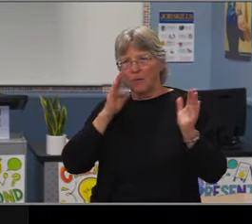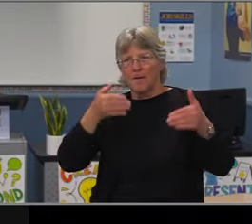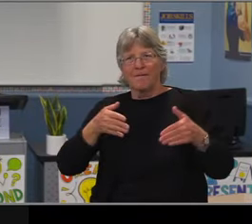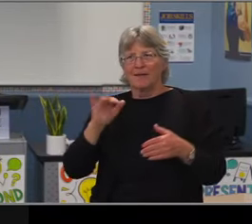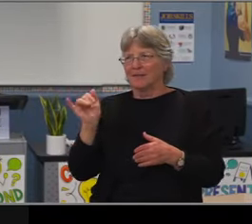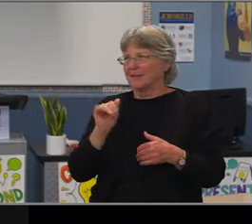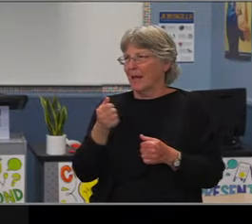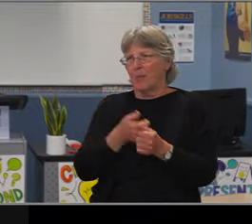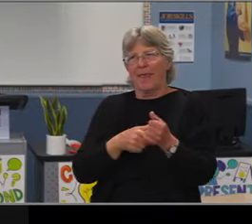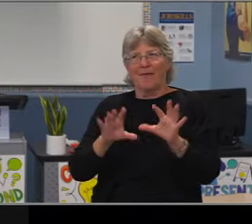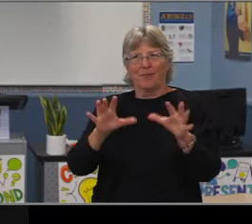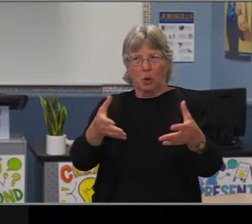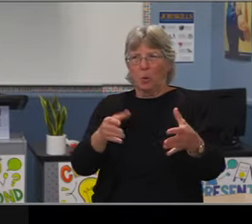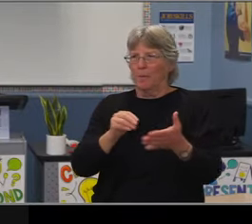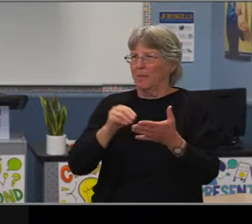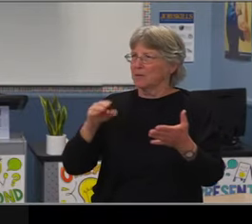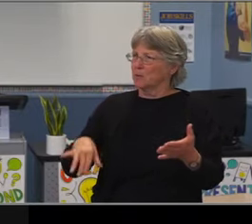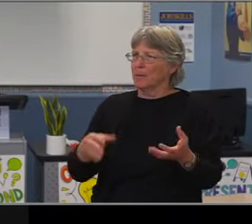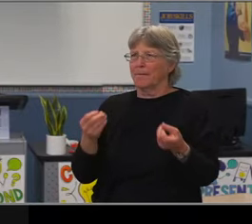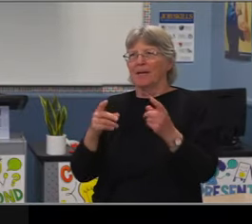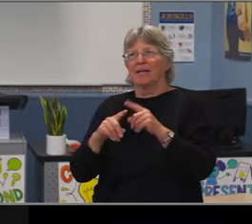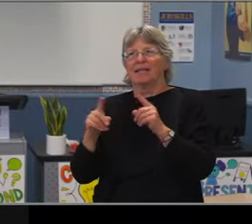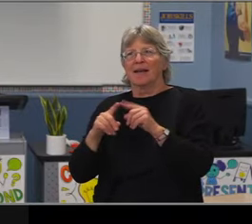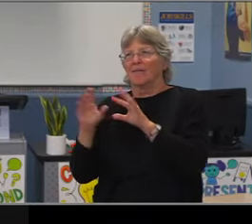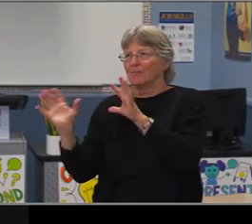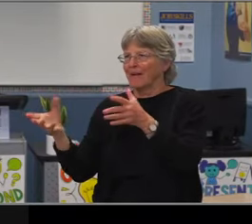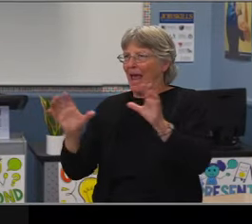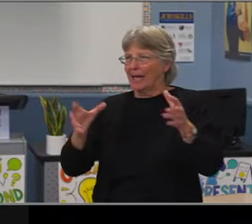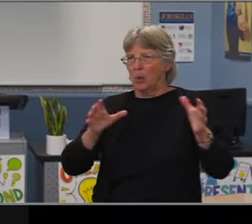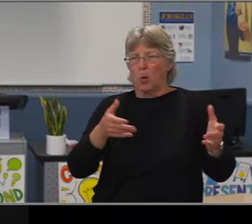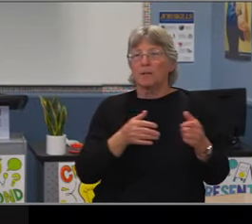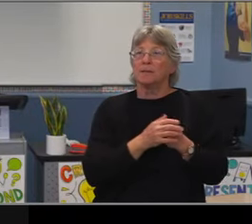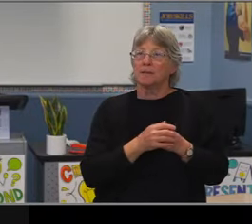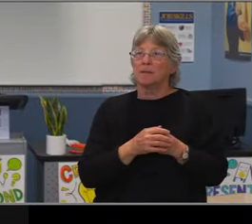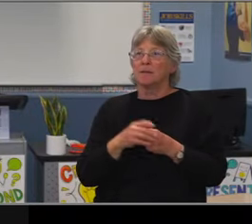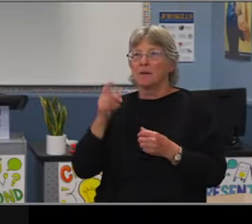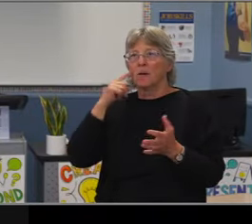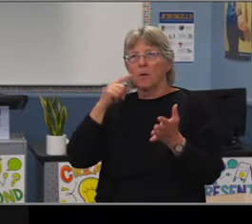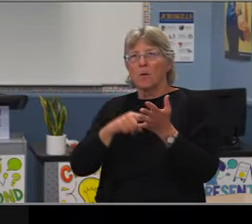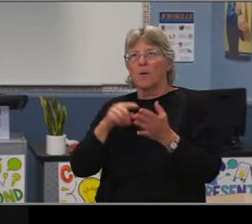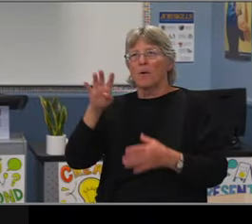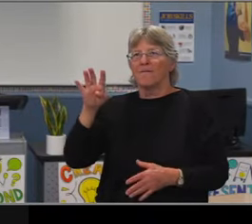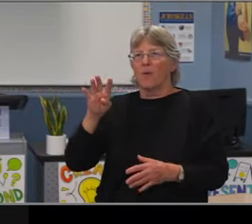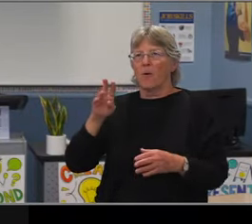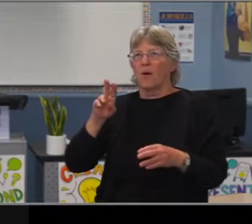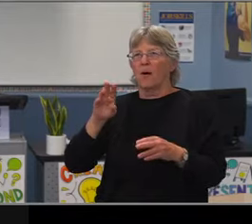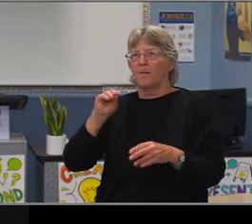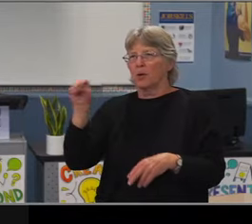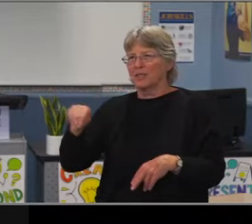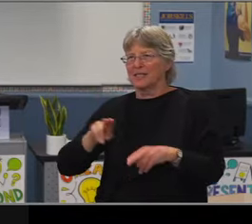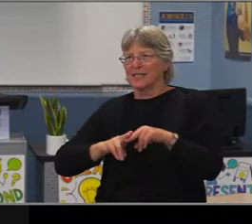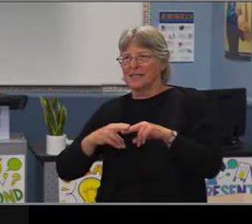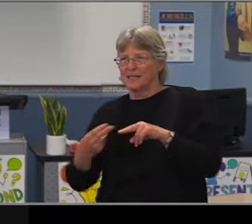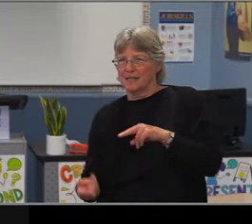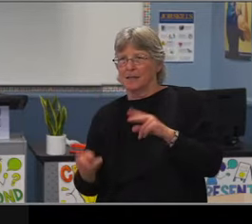and definitely working on with our sites to help our students, but it's not more likely to end up that way.